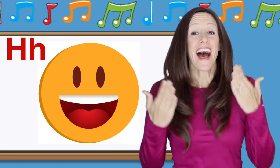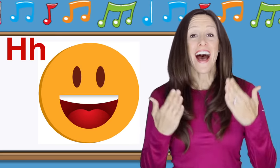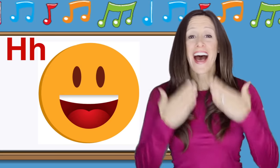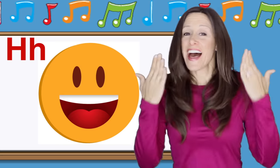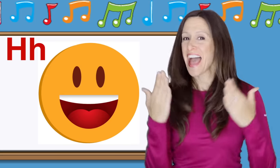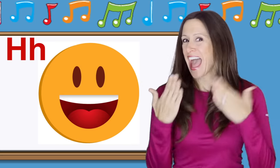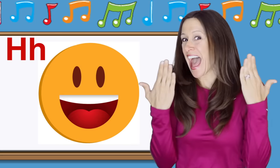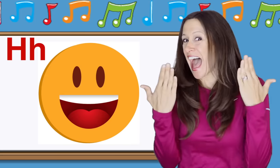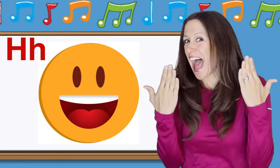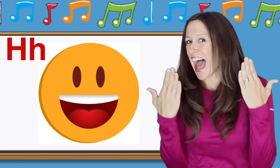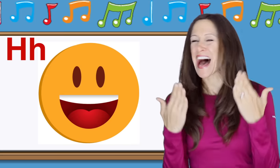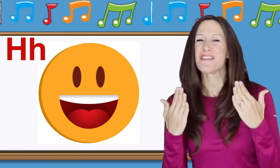H is for Happy